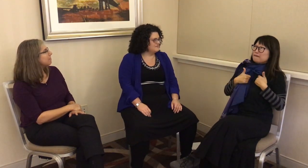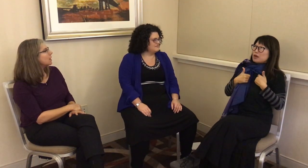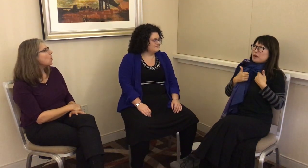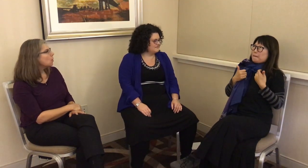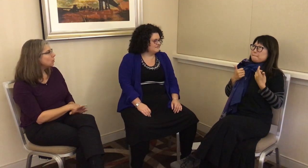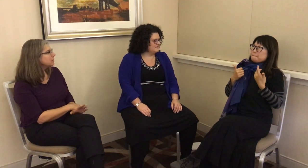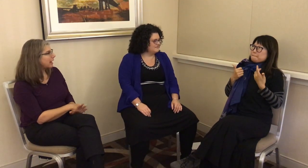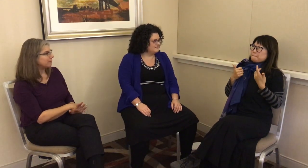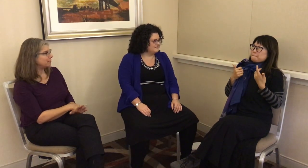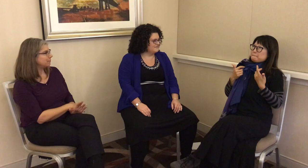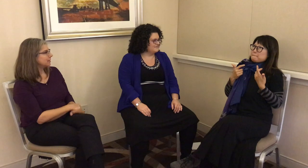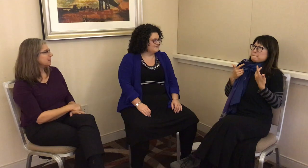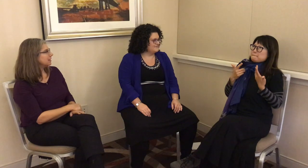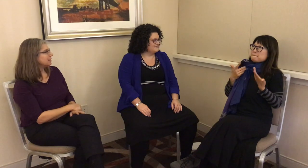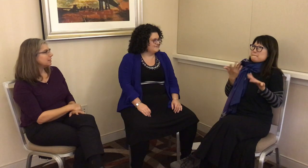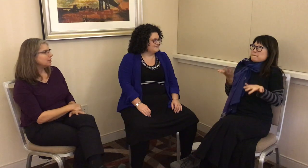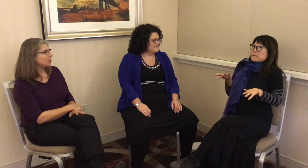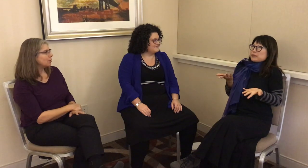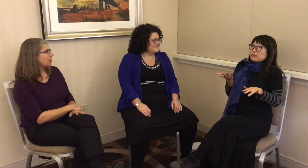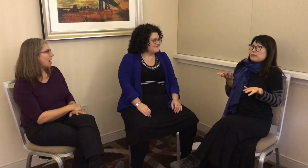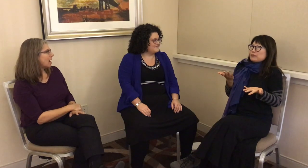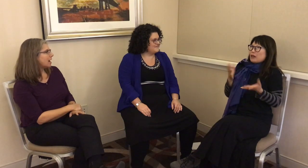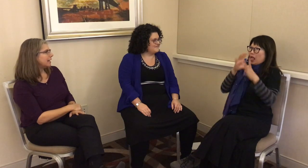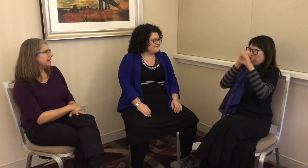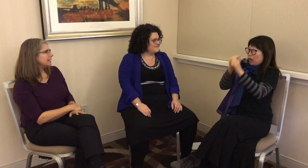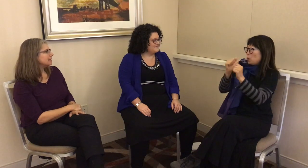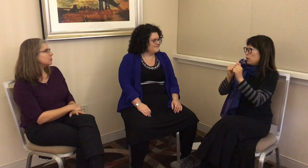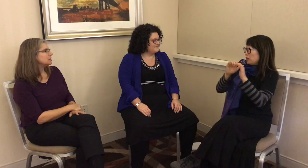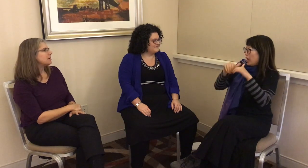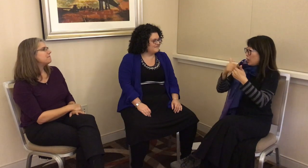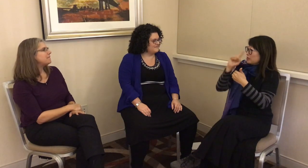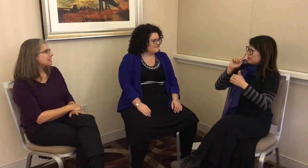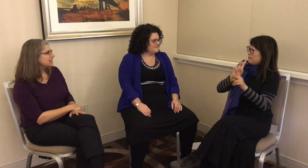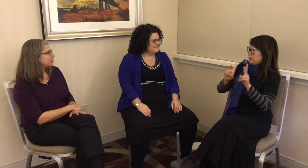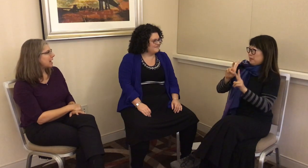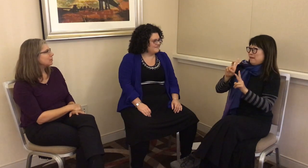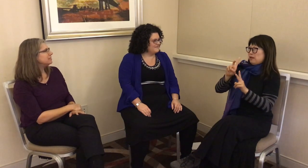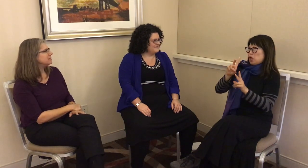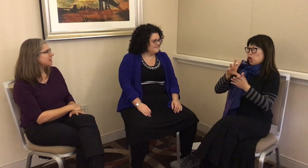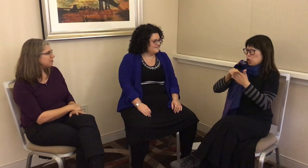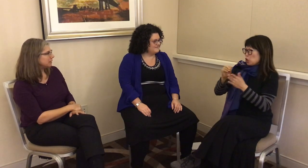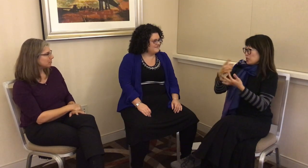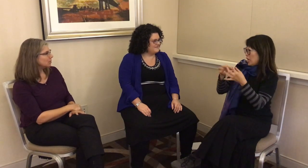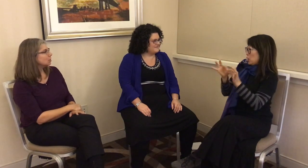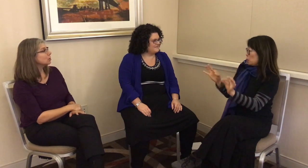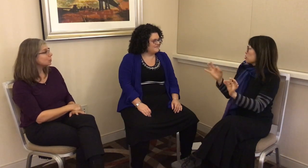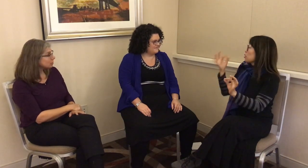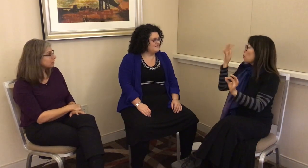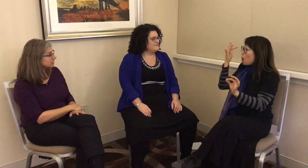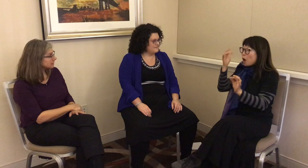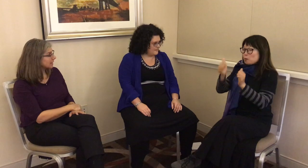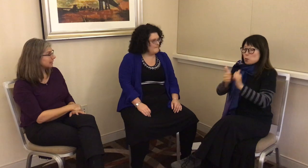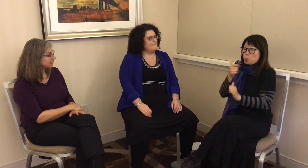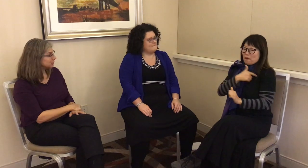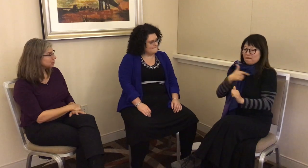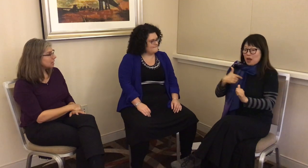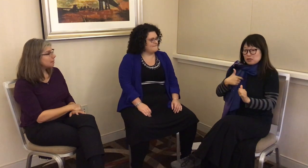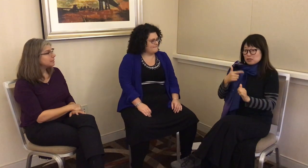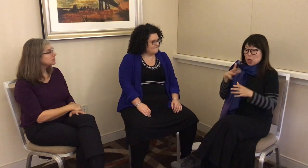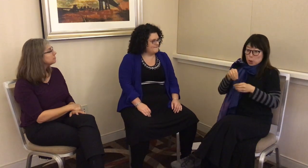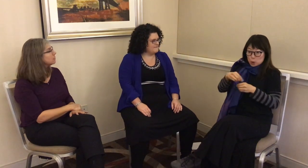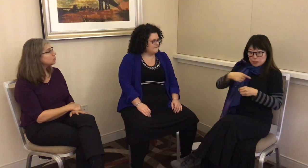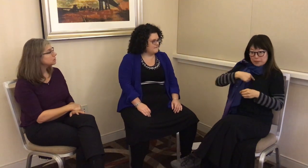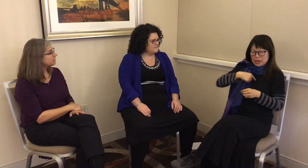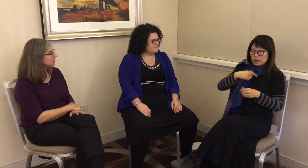My whole life I was fascinated with how deaf people learn sign language because most of